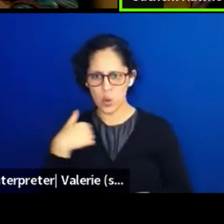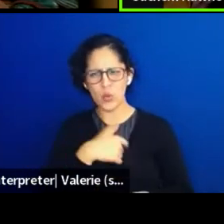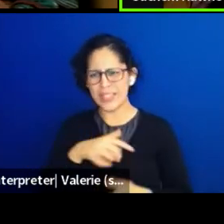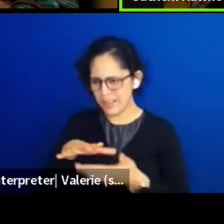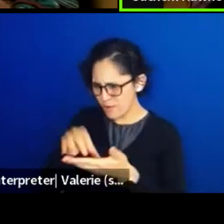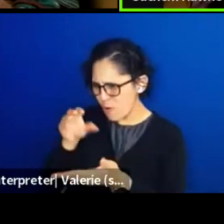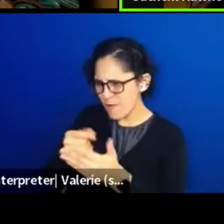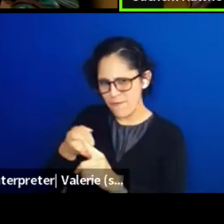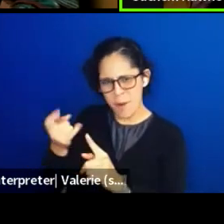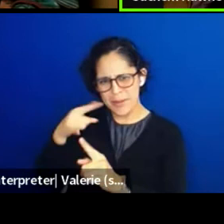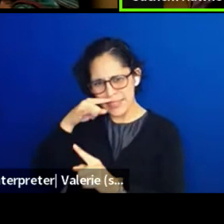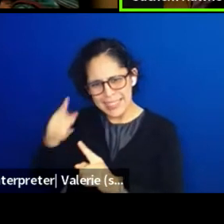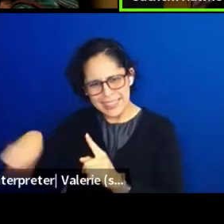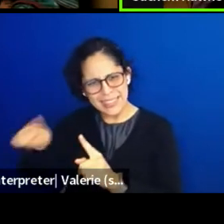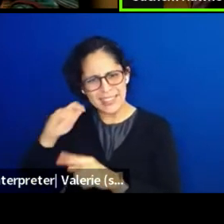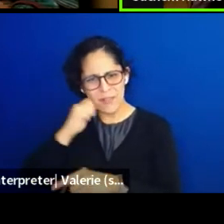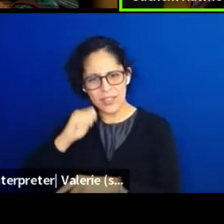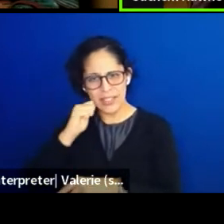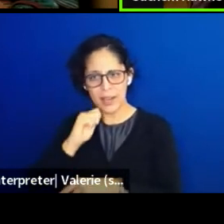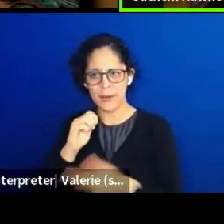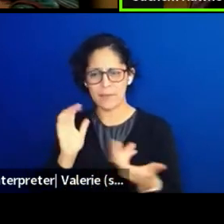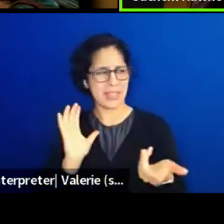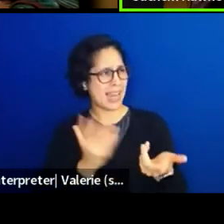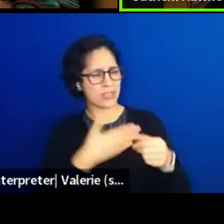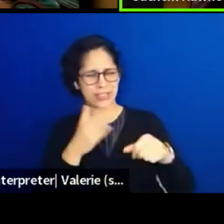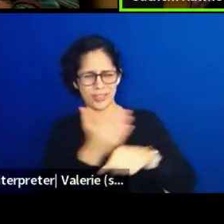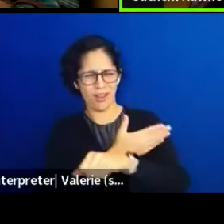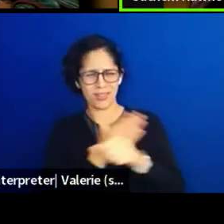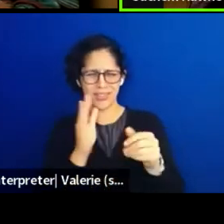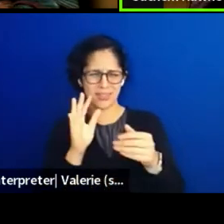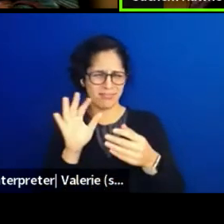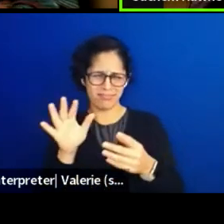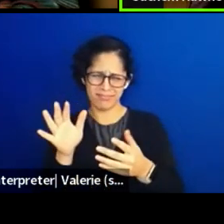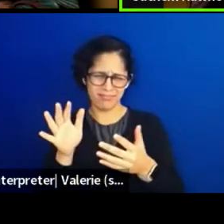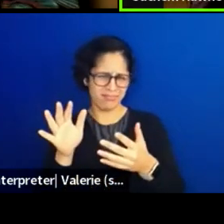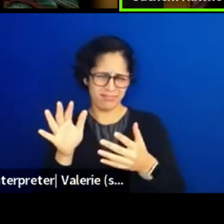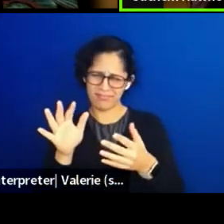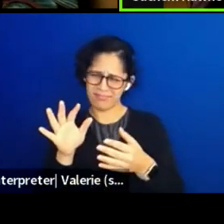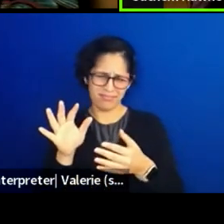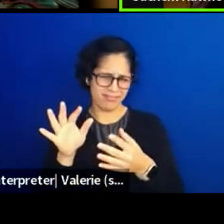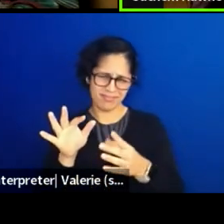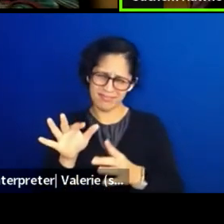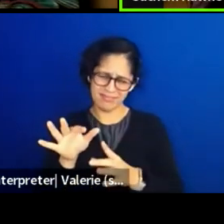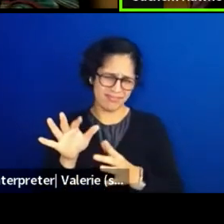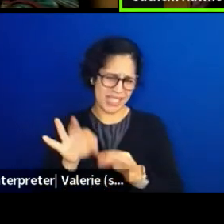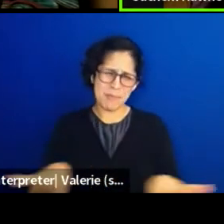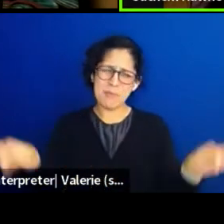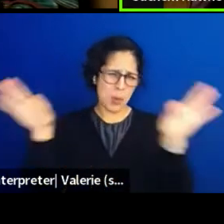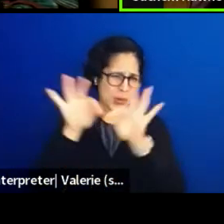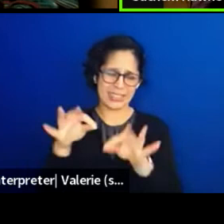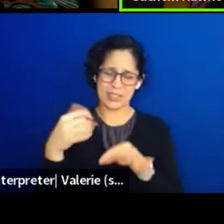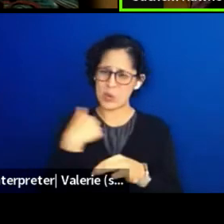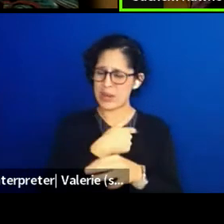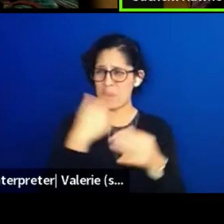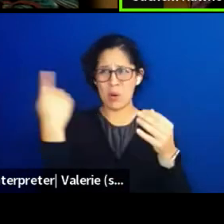our songs are so important to us. How often are we playing the drums and singing the songs?